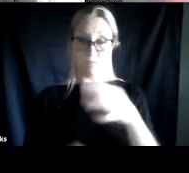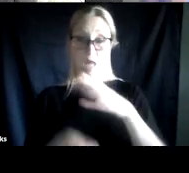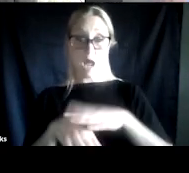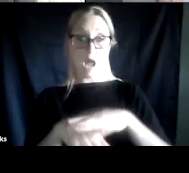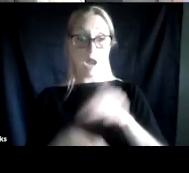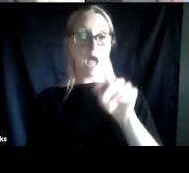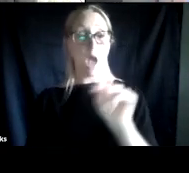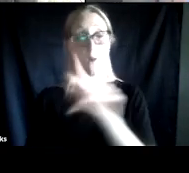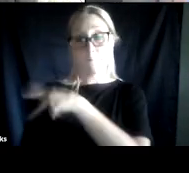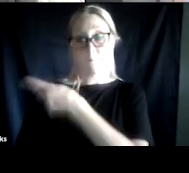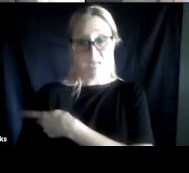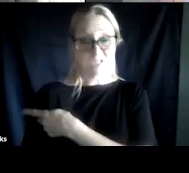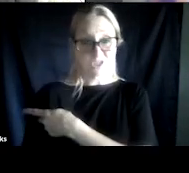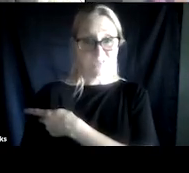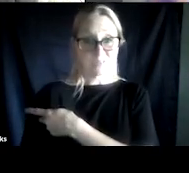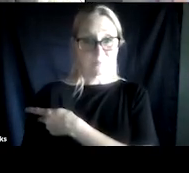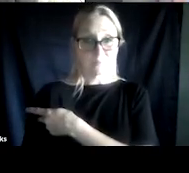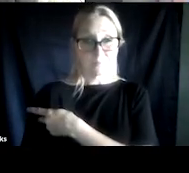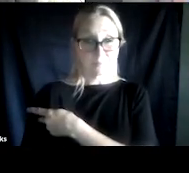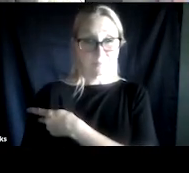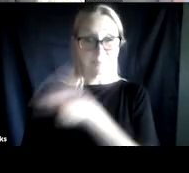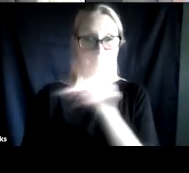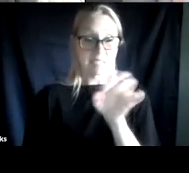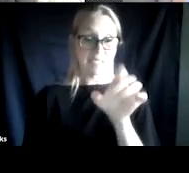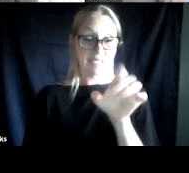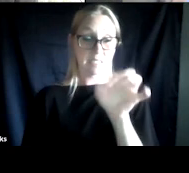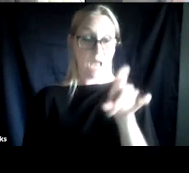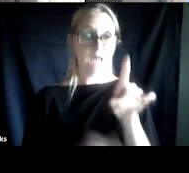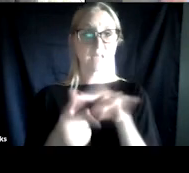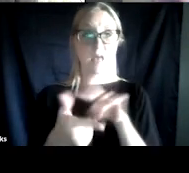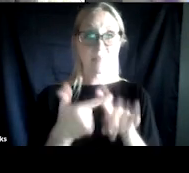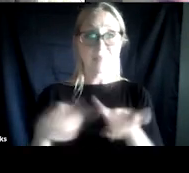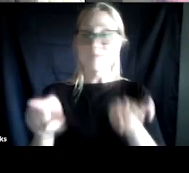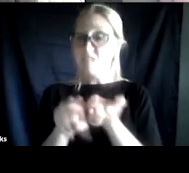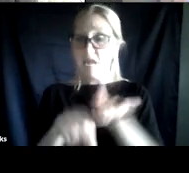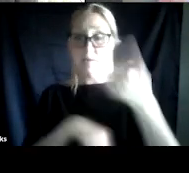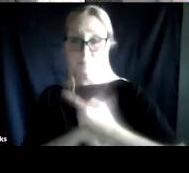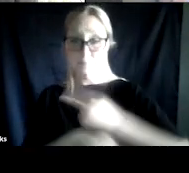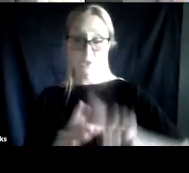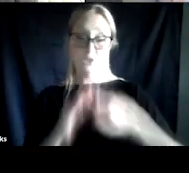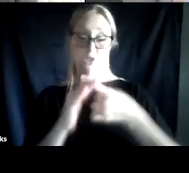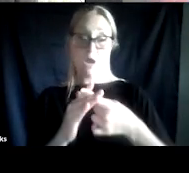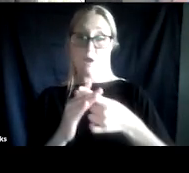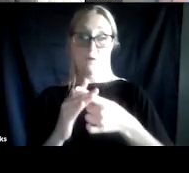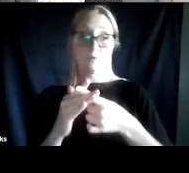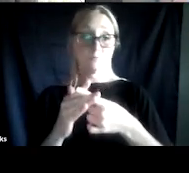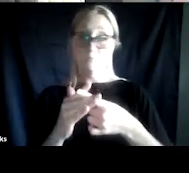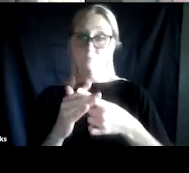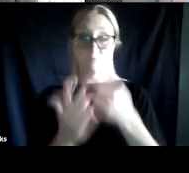and start trauma therapy the same day that we don't have to wait for established sobriety before we can start treatment,